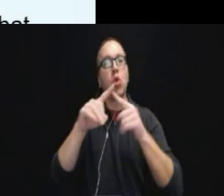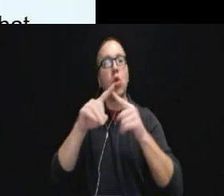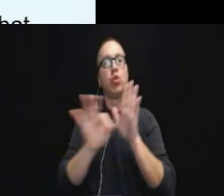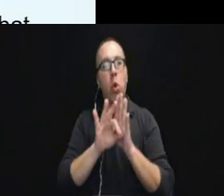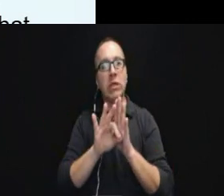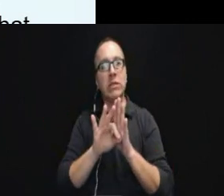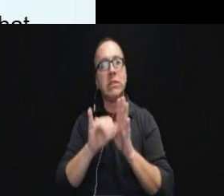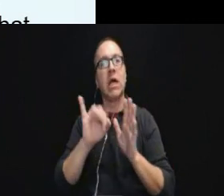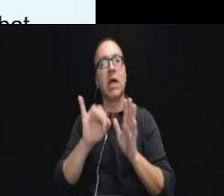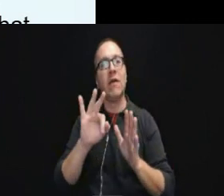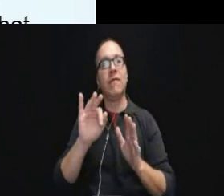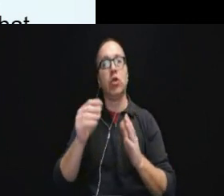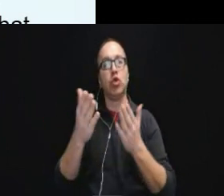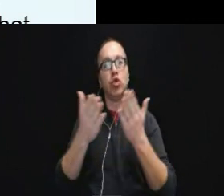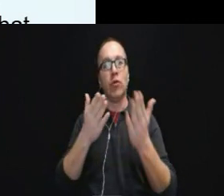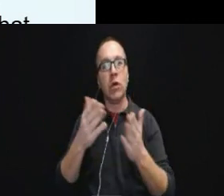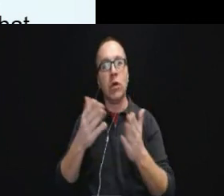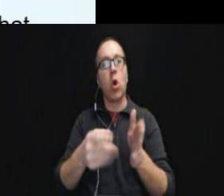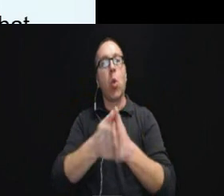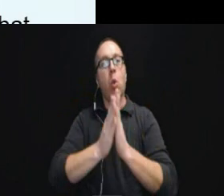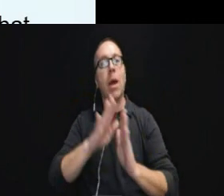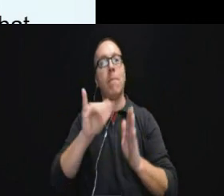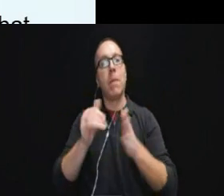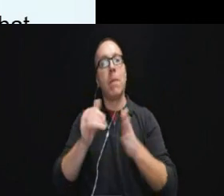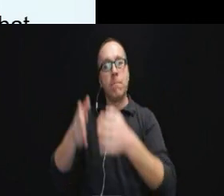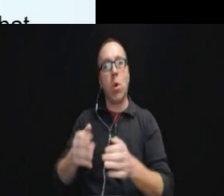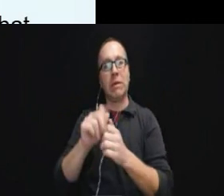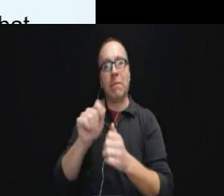aid or service that's requested by the person with a disability.